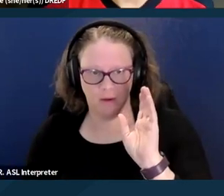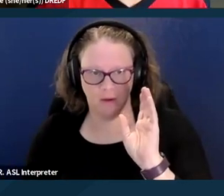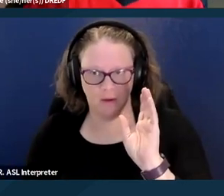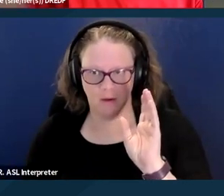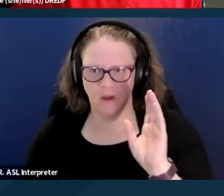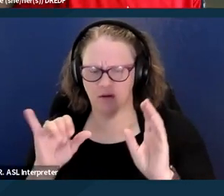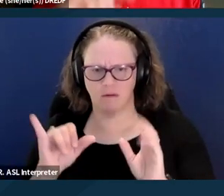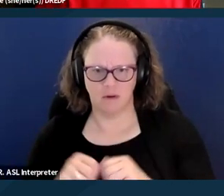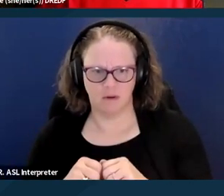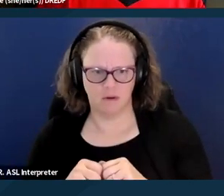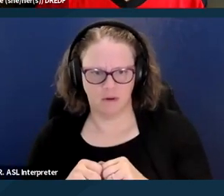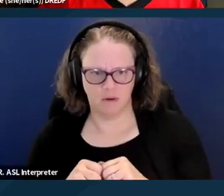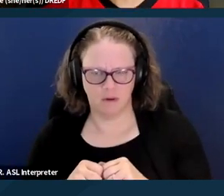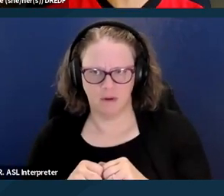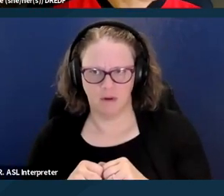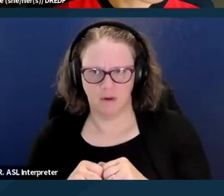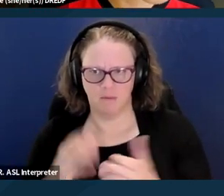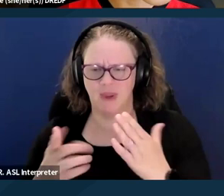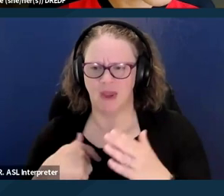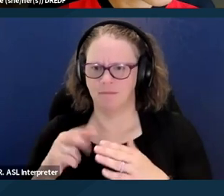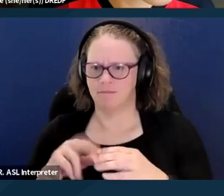Oh, I'm probably ahead then. Sorry.